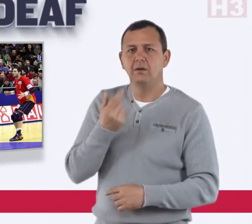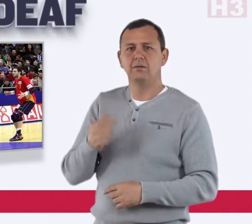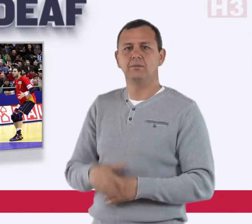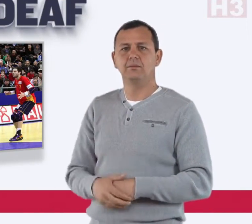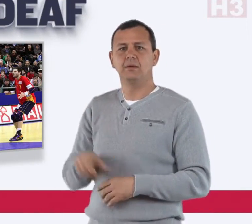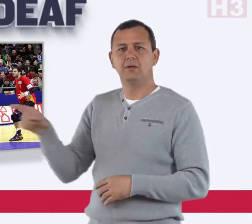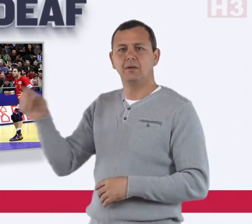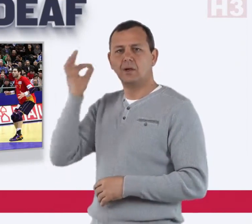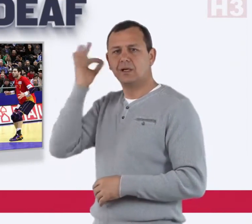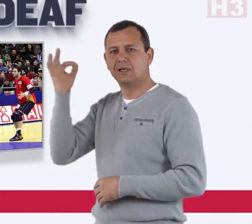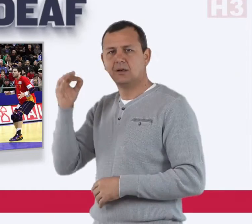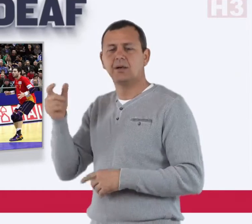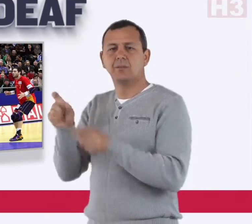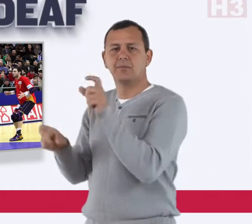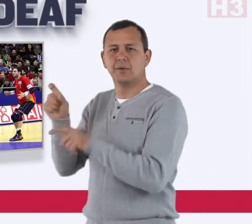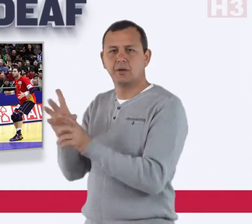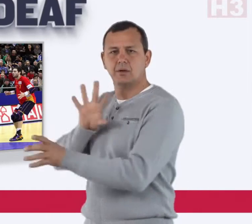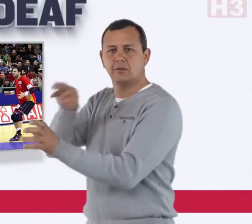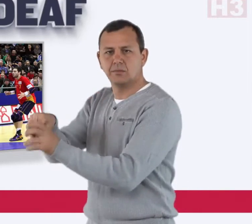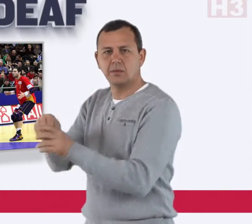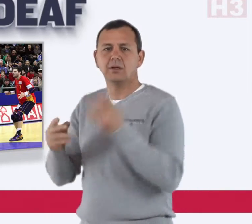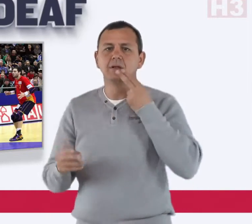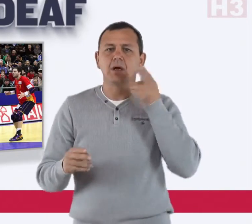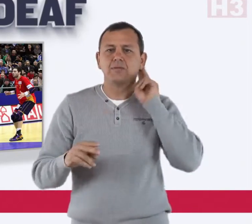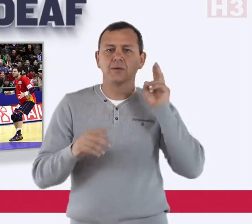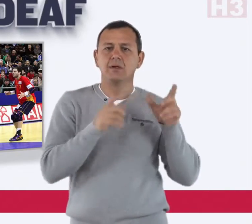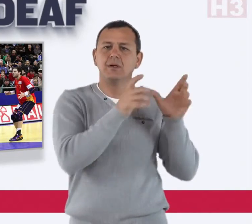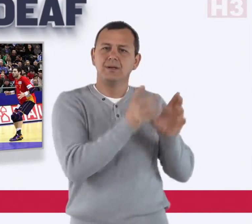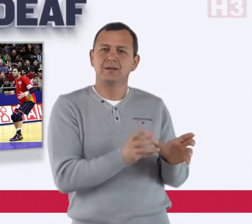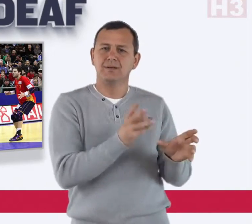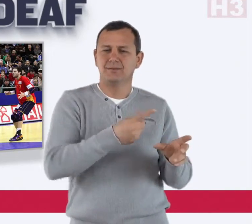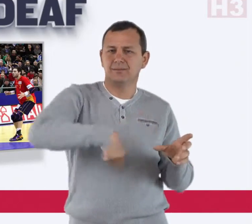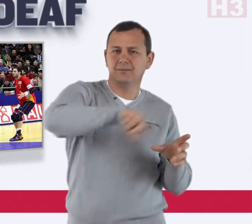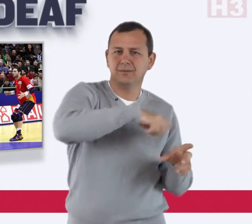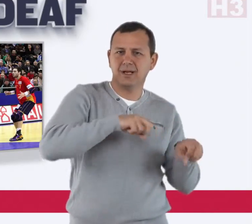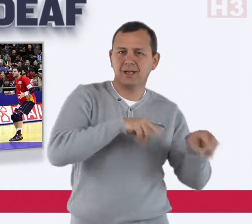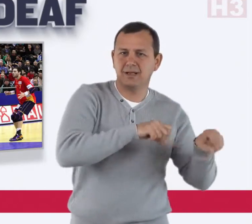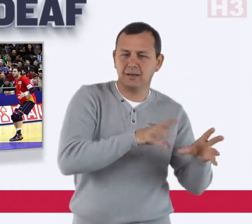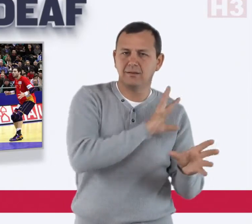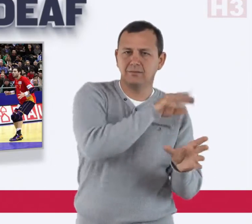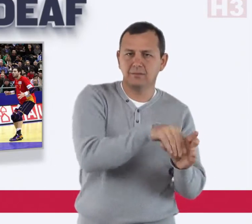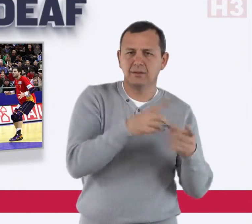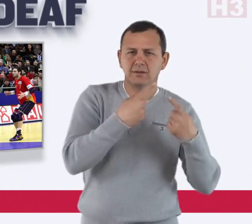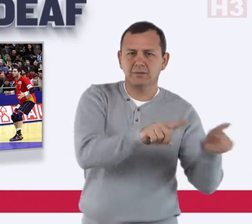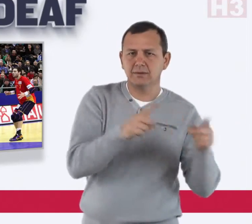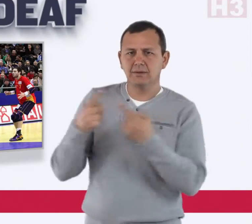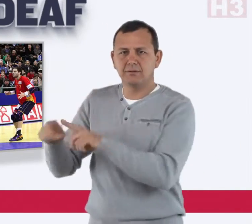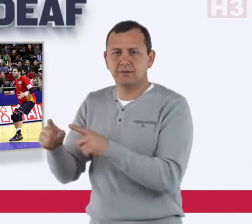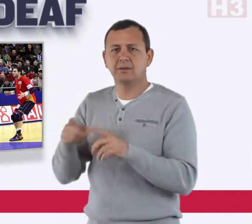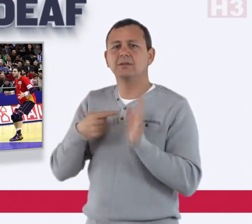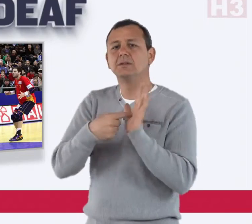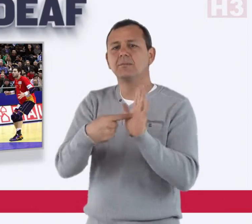deaf players than hearing players, for example using